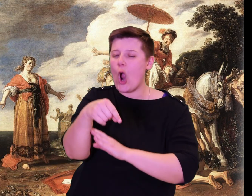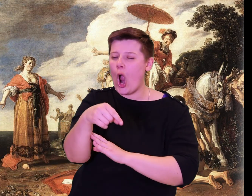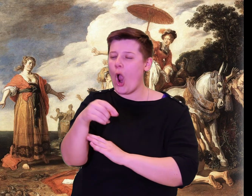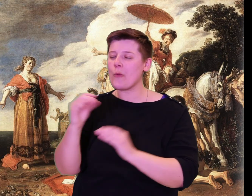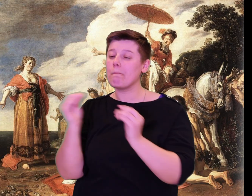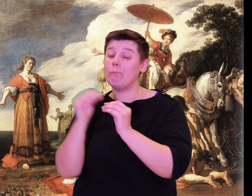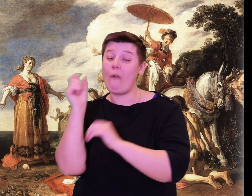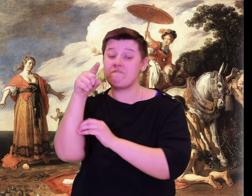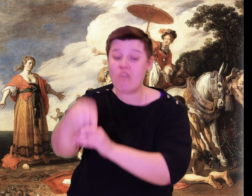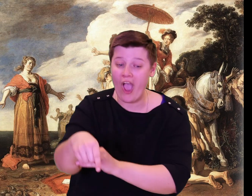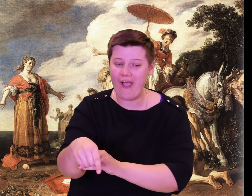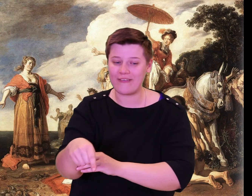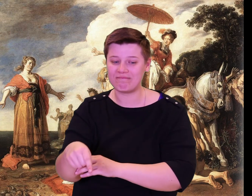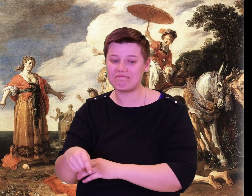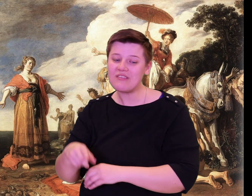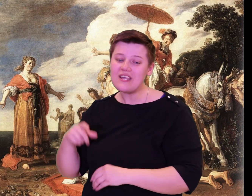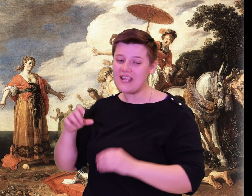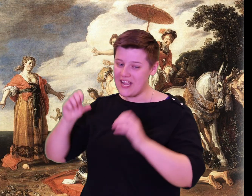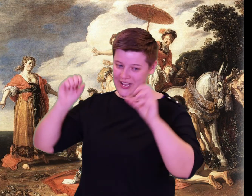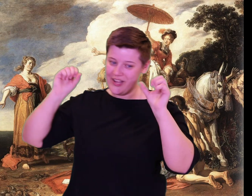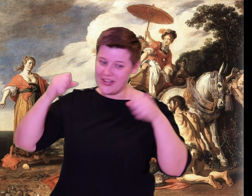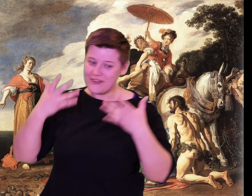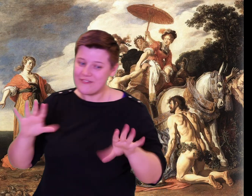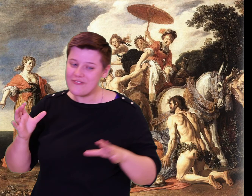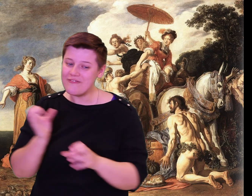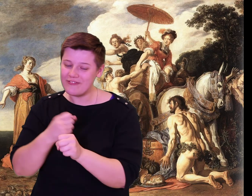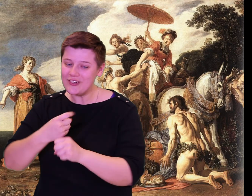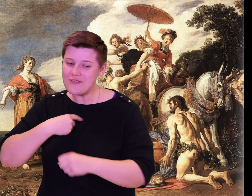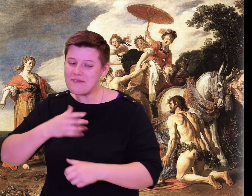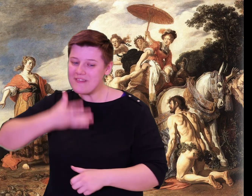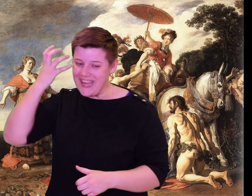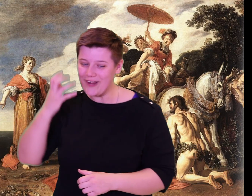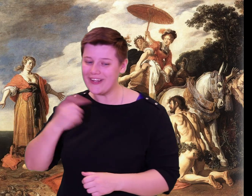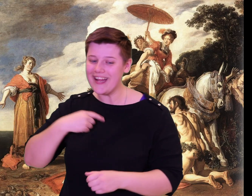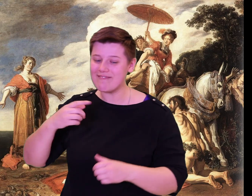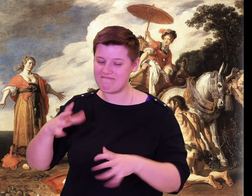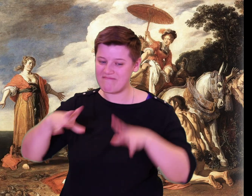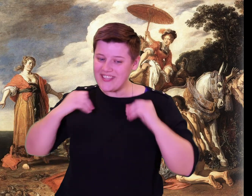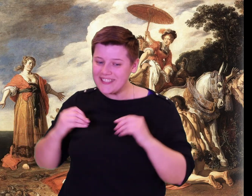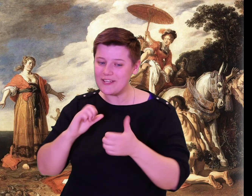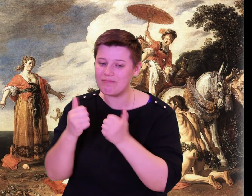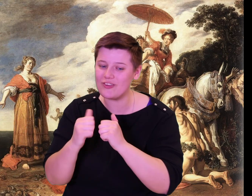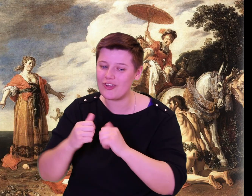Odysseus was thrilled to realize he had a friend to take his side, and with a